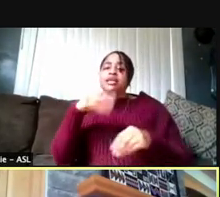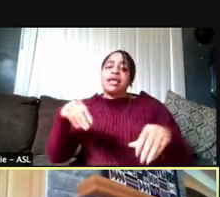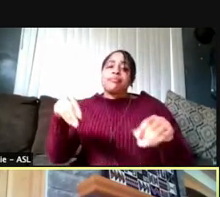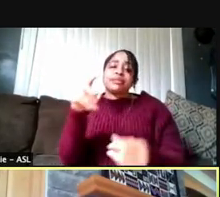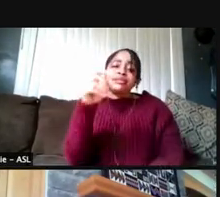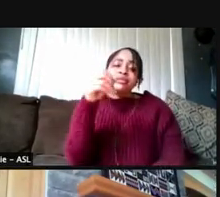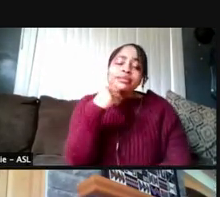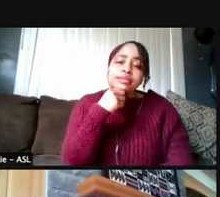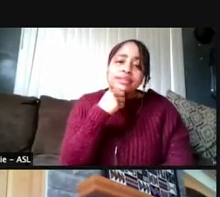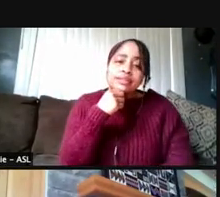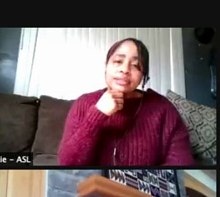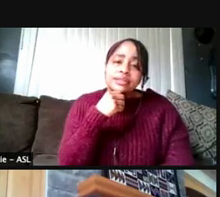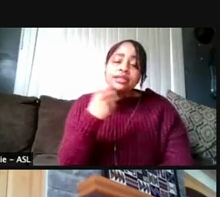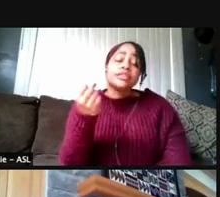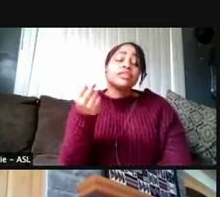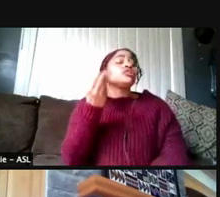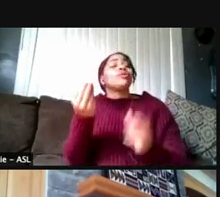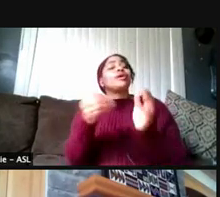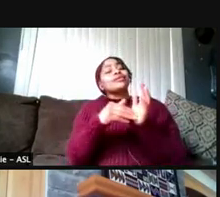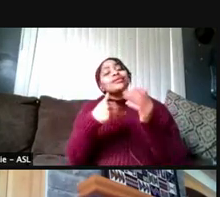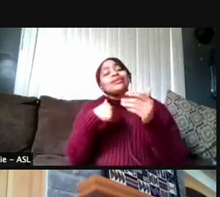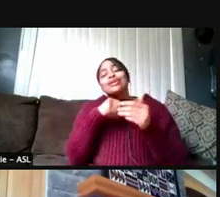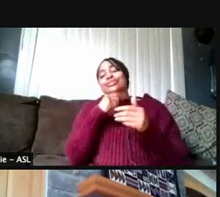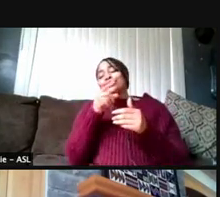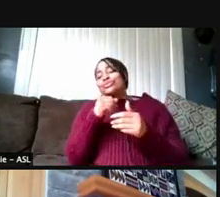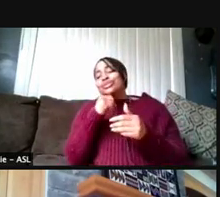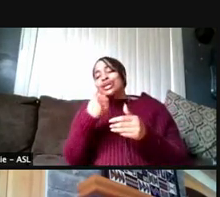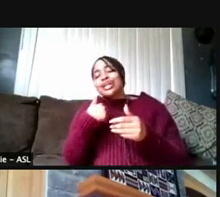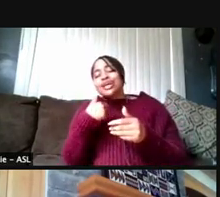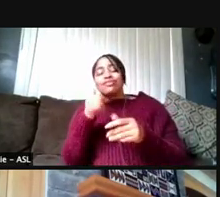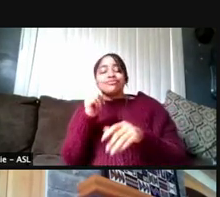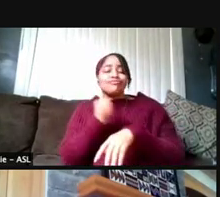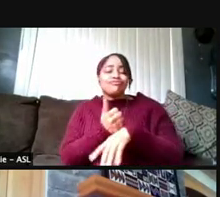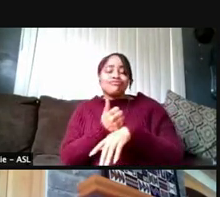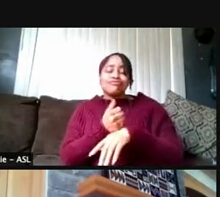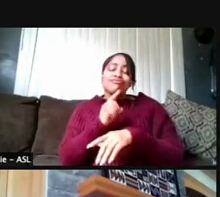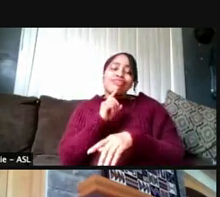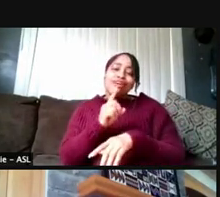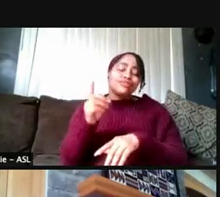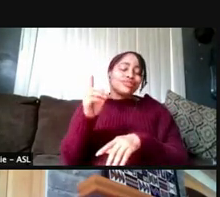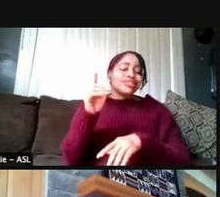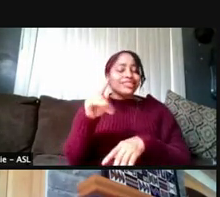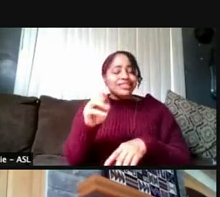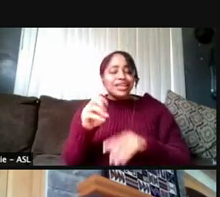So there again, I don't have a firm date for when we'll be able to resume in campus.